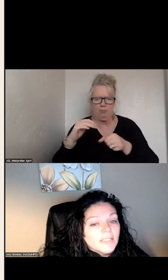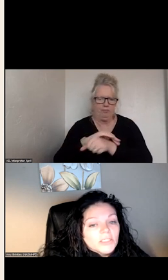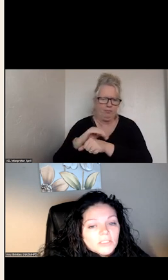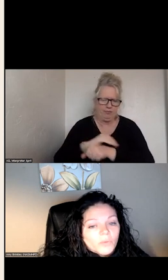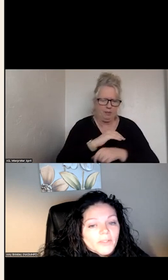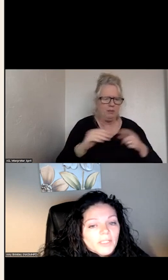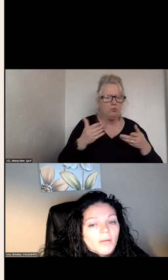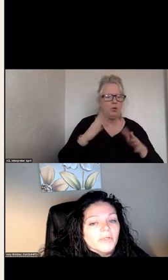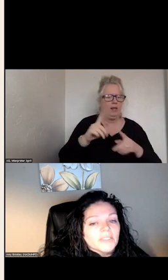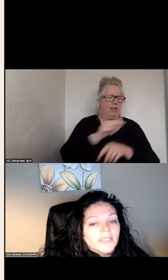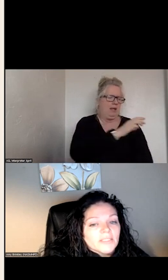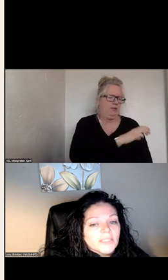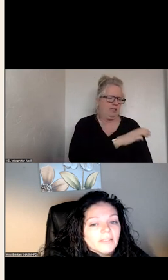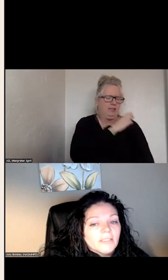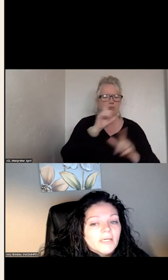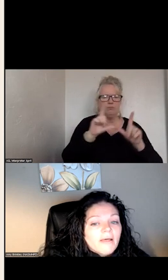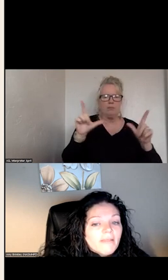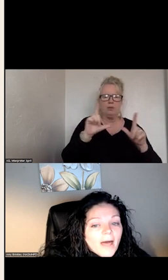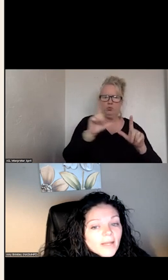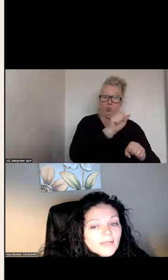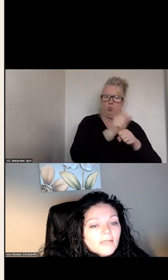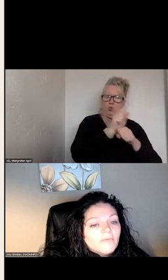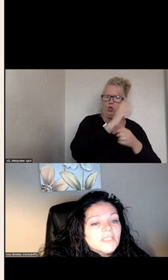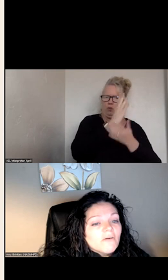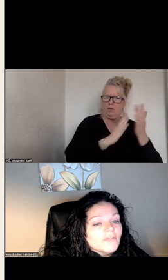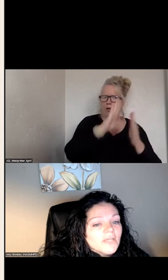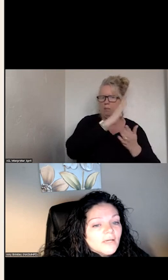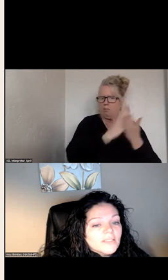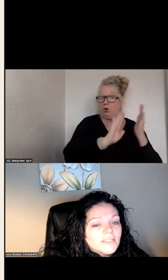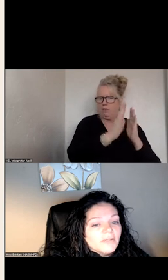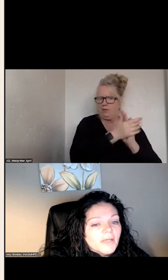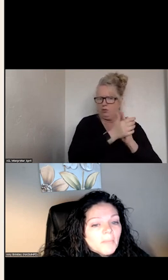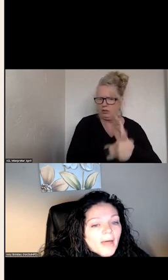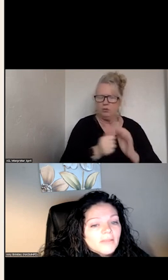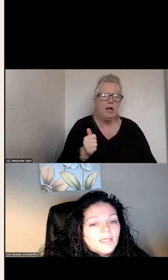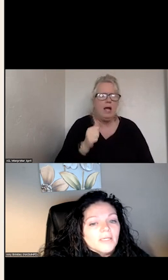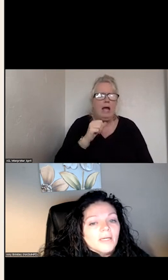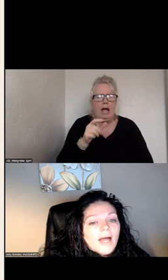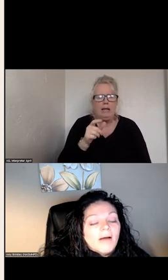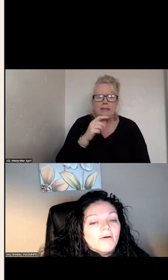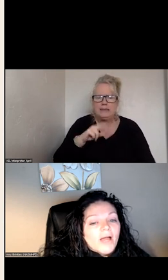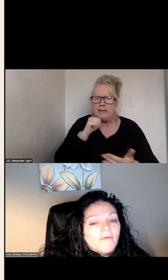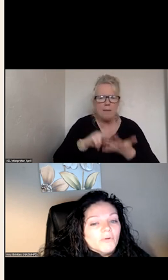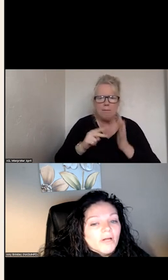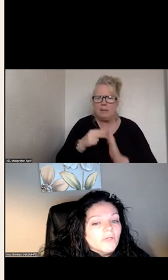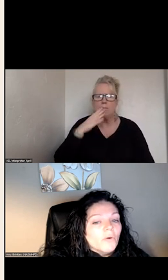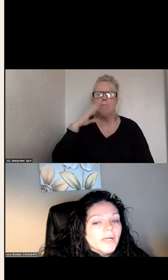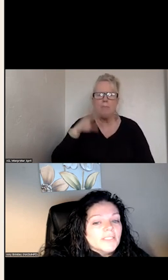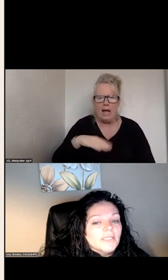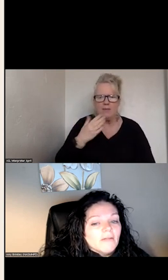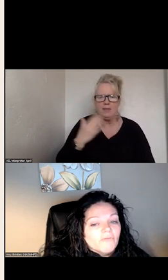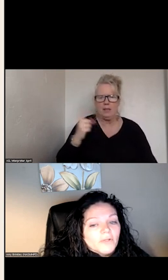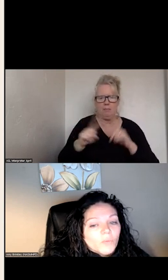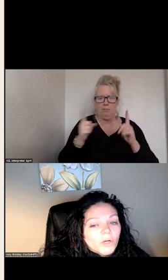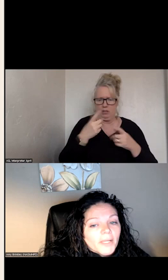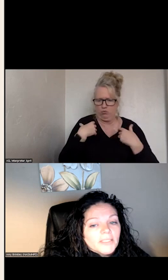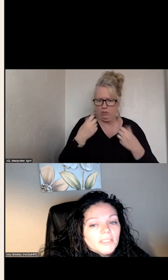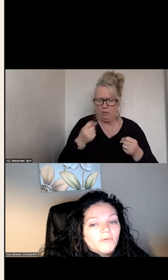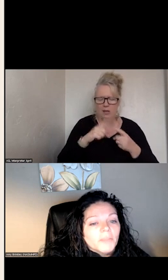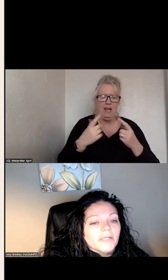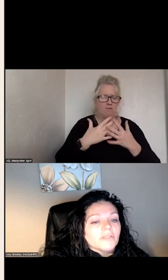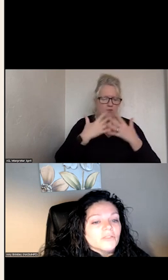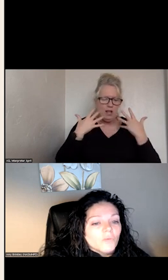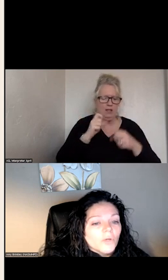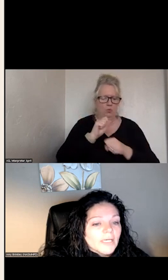PHYSICIANS TO WORK AT THE TOP OF THEIR SKILL SET. THAT IS NOT A BAD THING, BUT HAVING PEERS WORKING